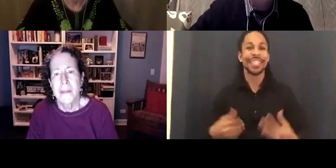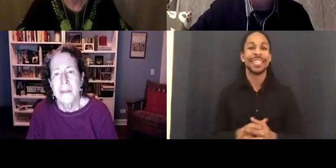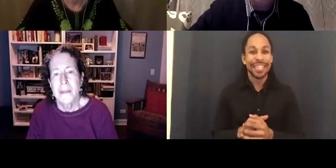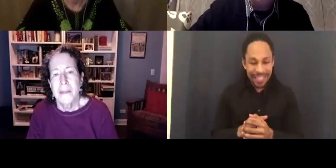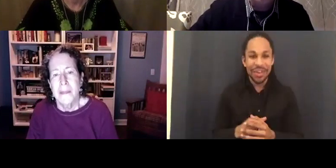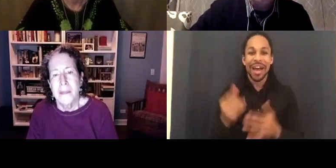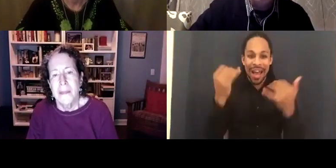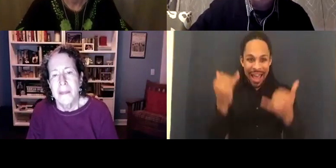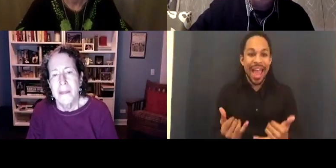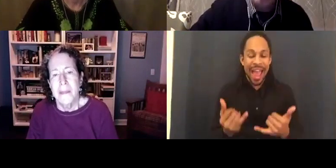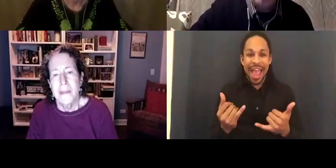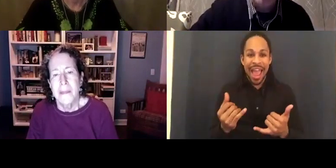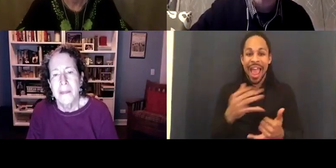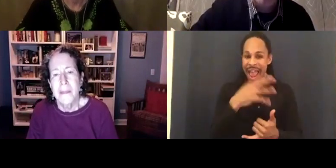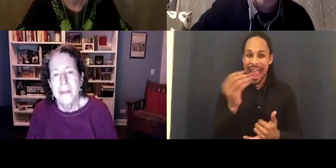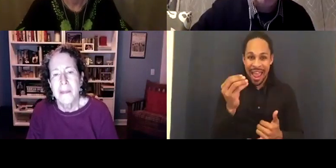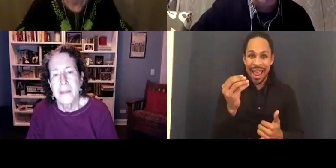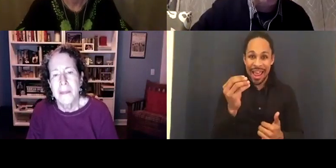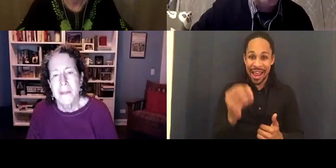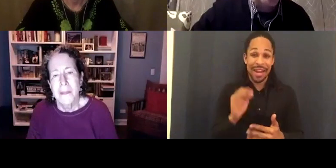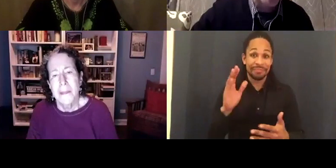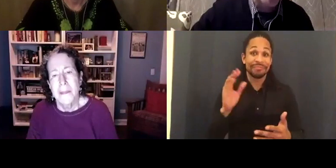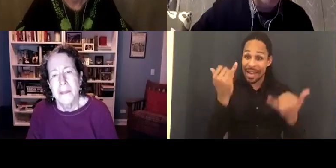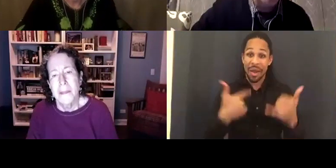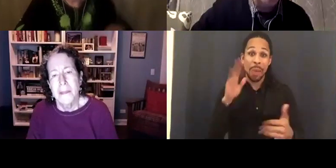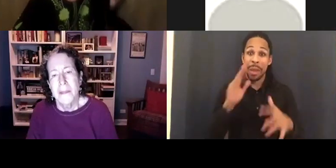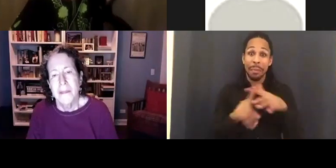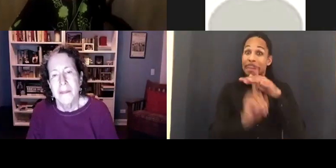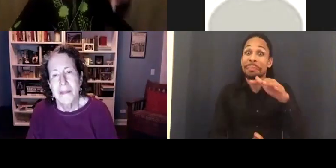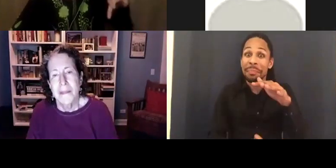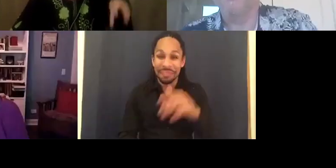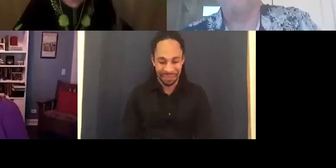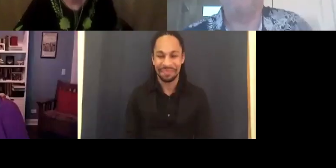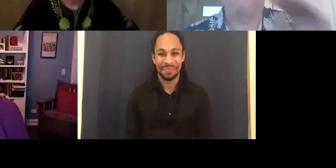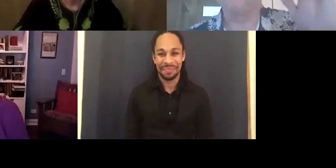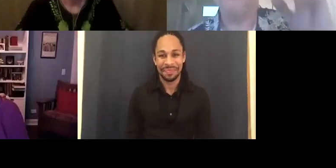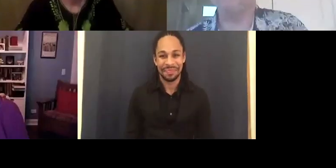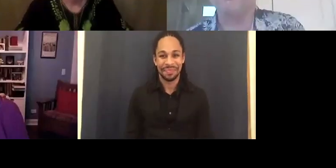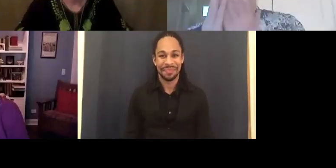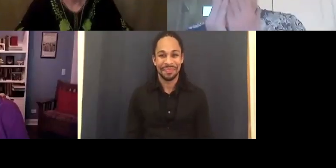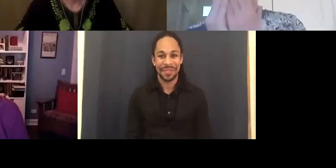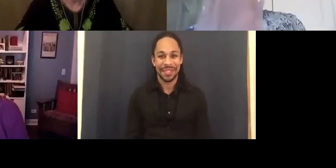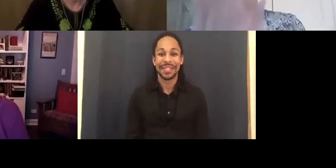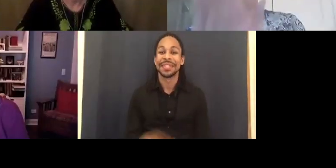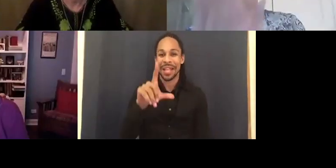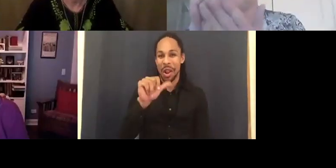the end of this. I'm going to make my camera disappear. Thank you, Yitzi.